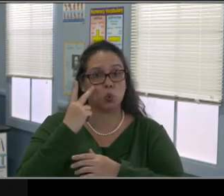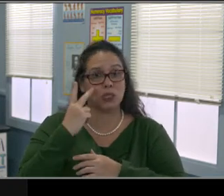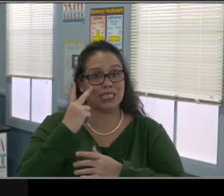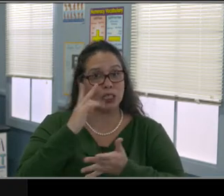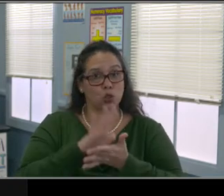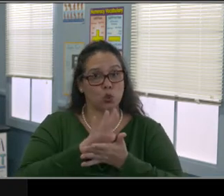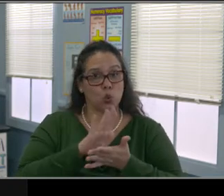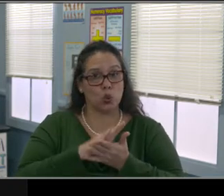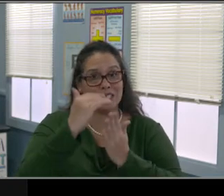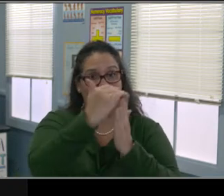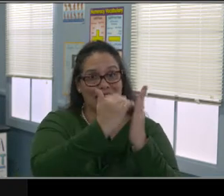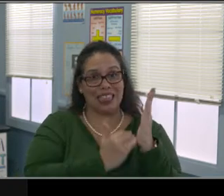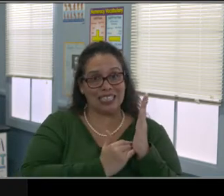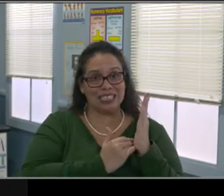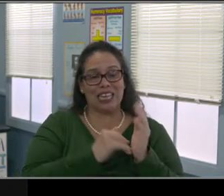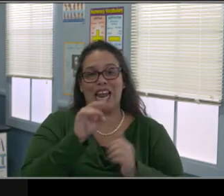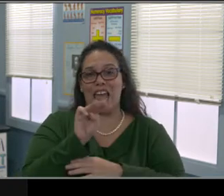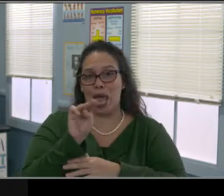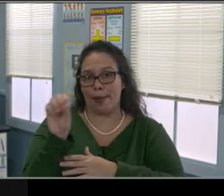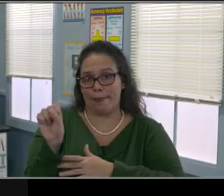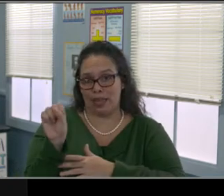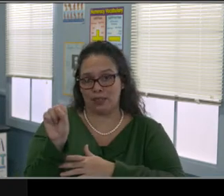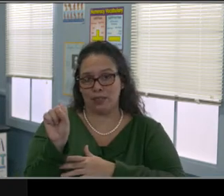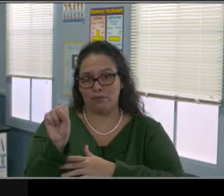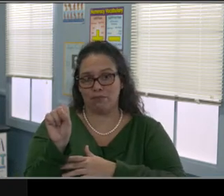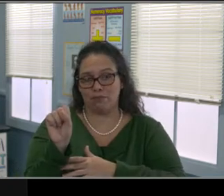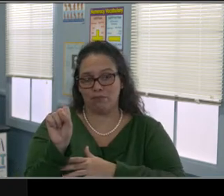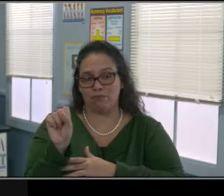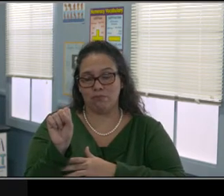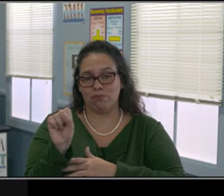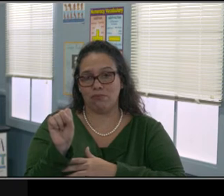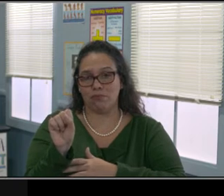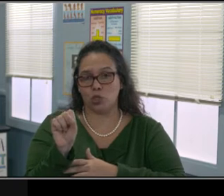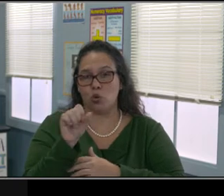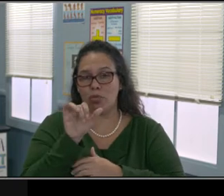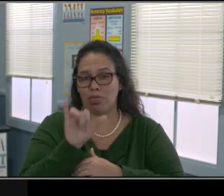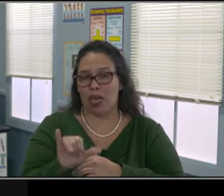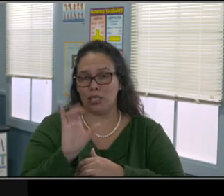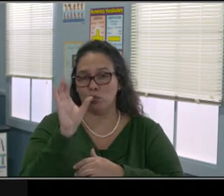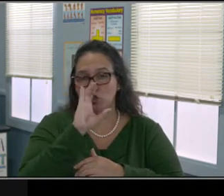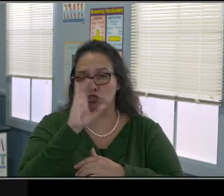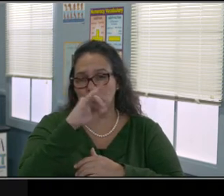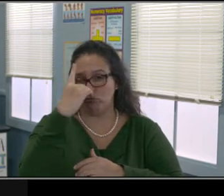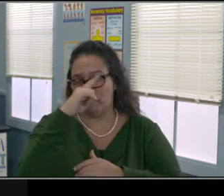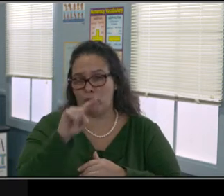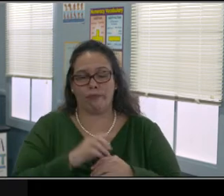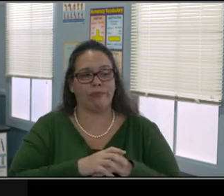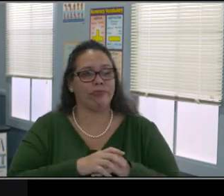There's so loads of information on here. So I would encourage you to go through